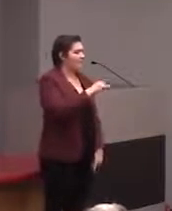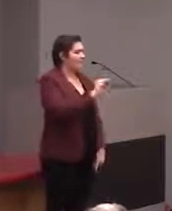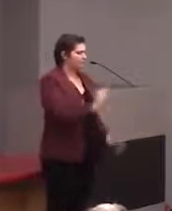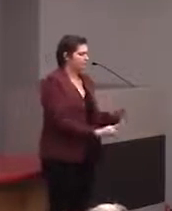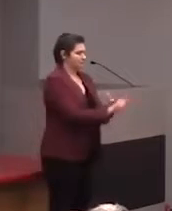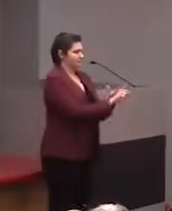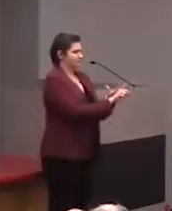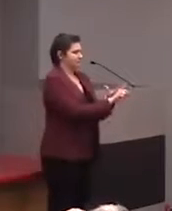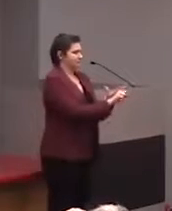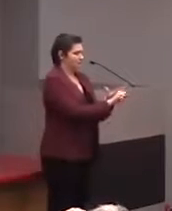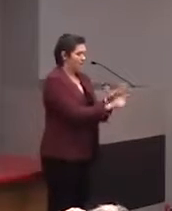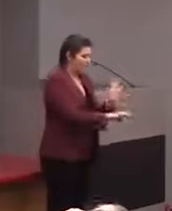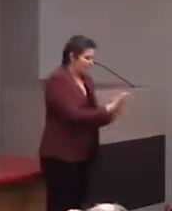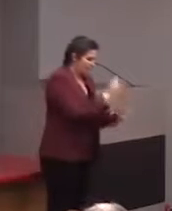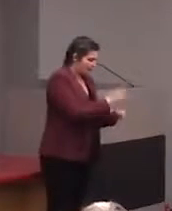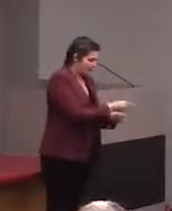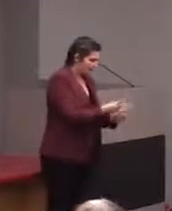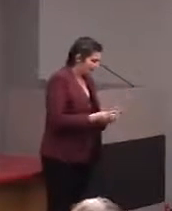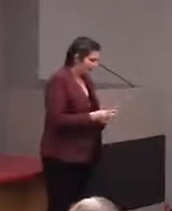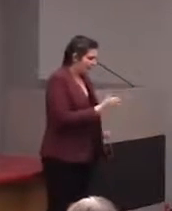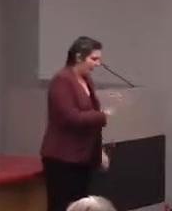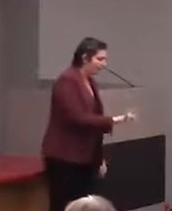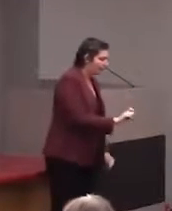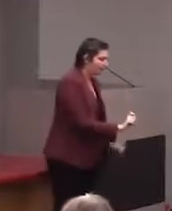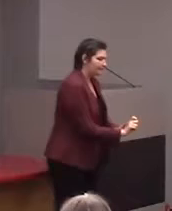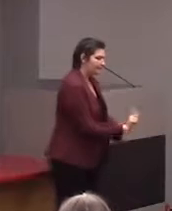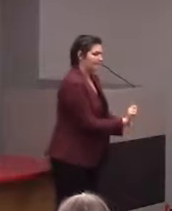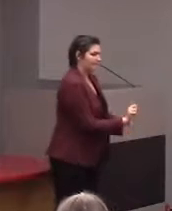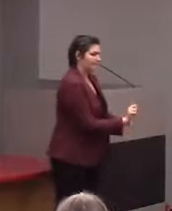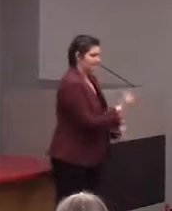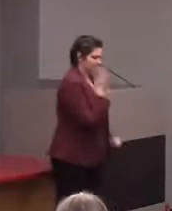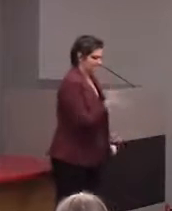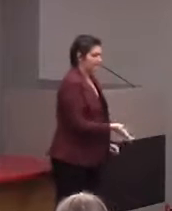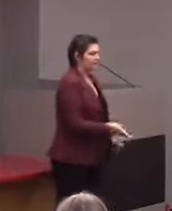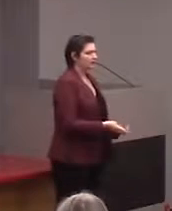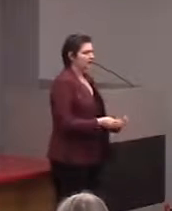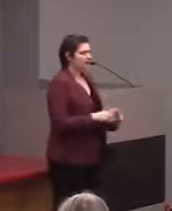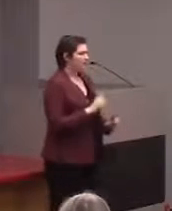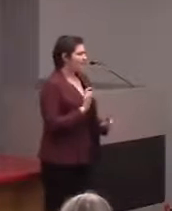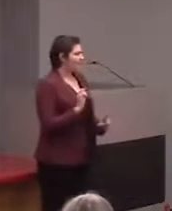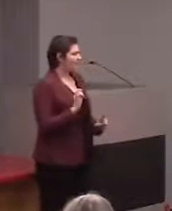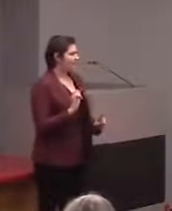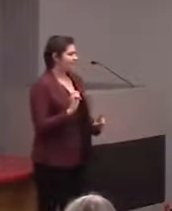to the place that you're looking for, but that's definitely something we would need